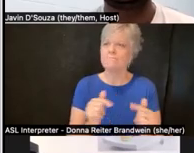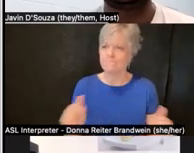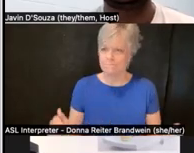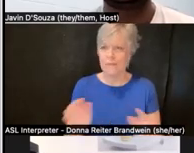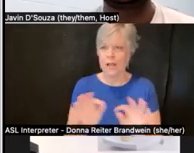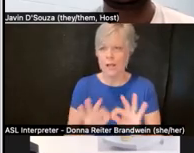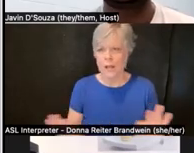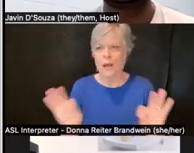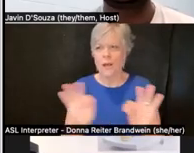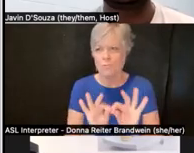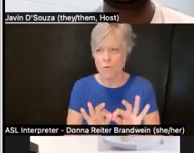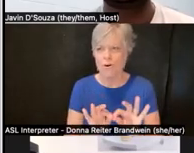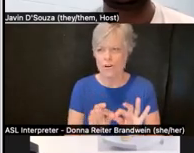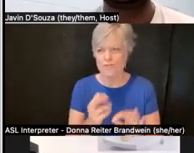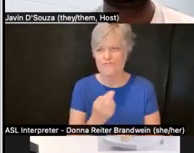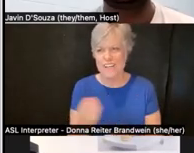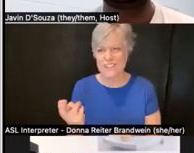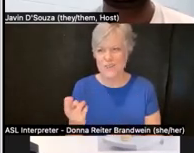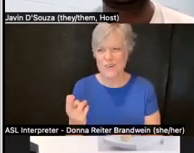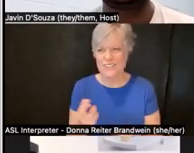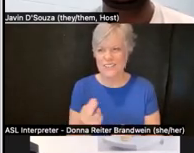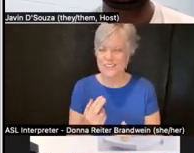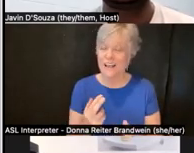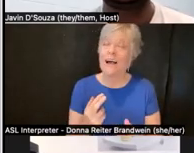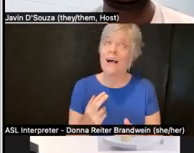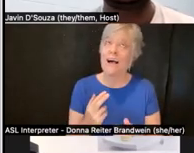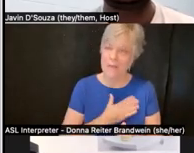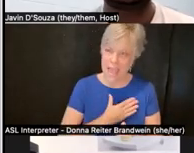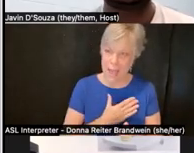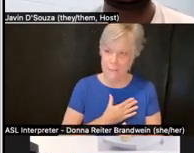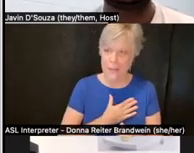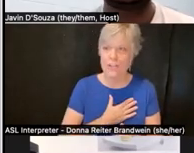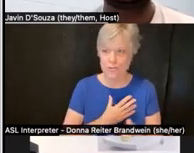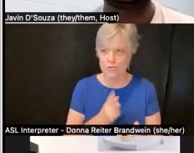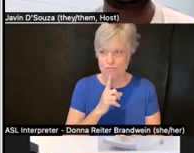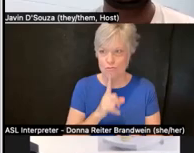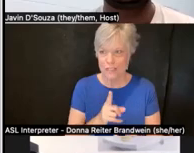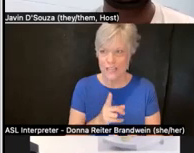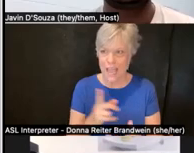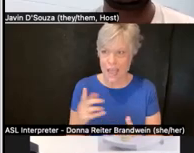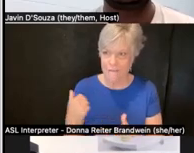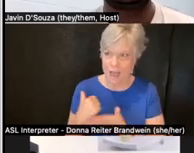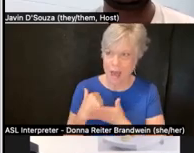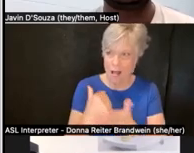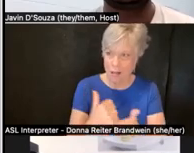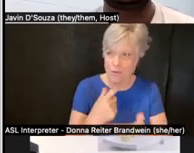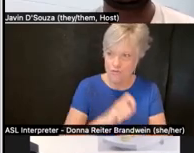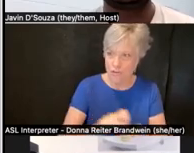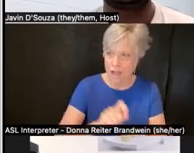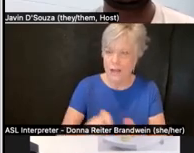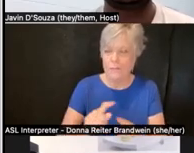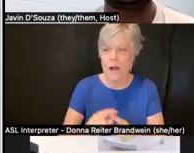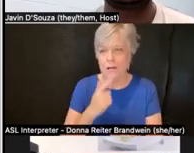that I'm glad to have helped bring to the world. But I really want to credit Alex Umstead, who was the first graduate assistant